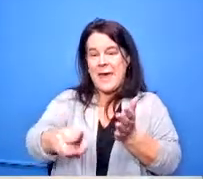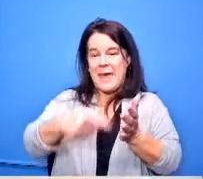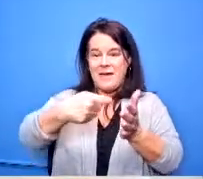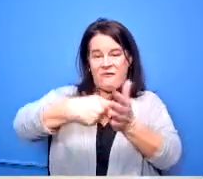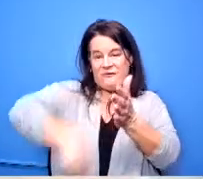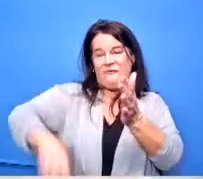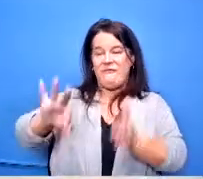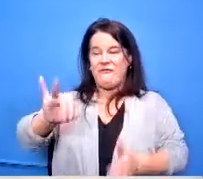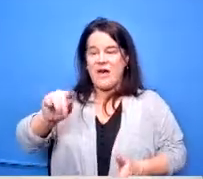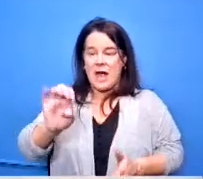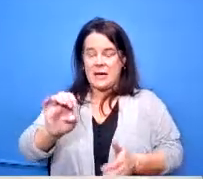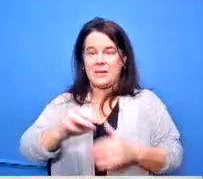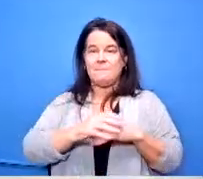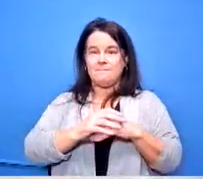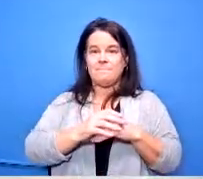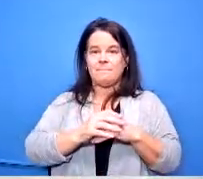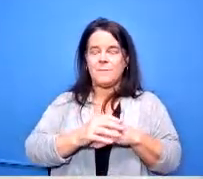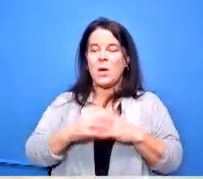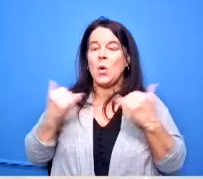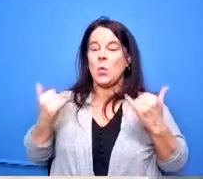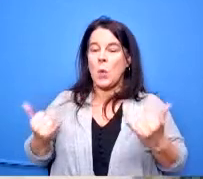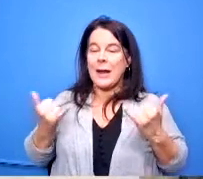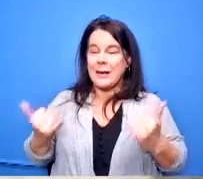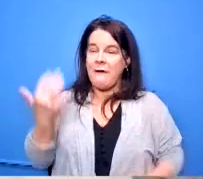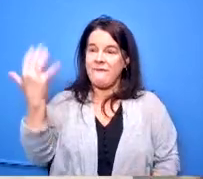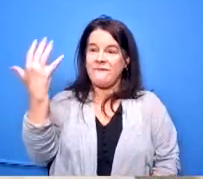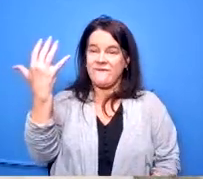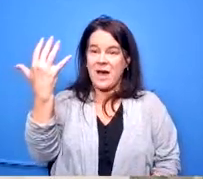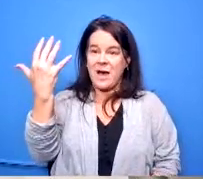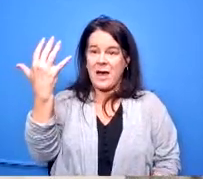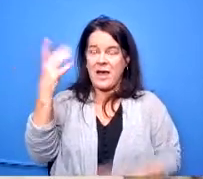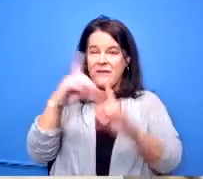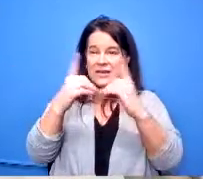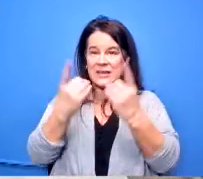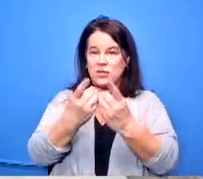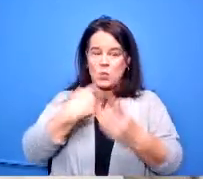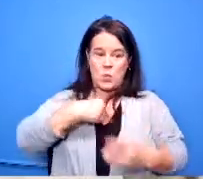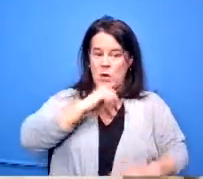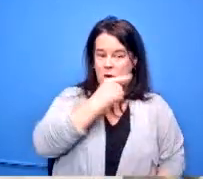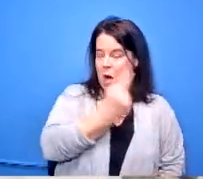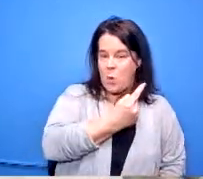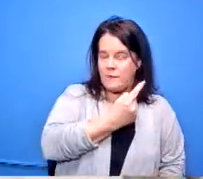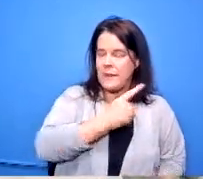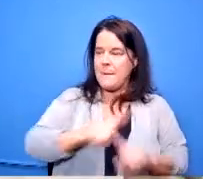now there are there are five districts um we are not one of them but there are five districts that